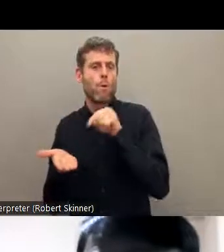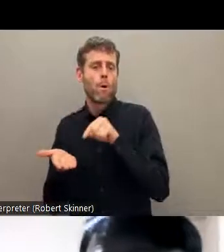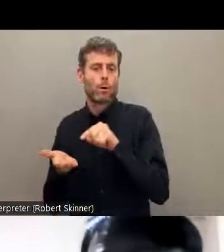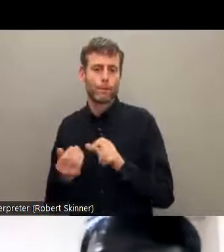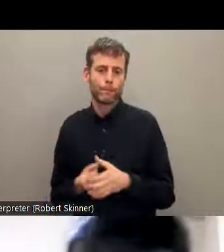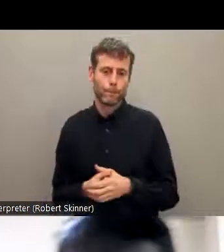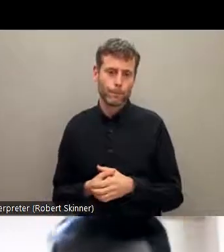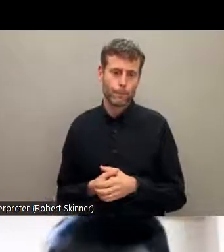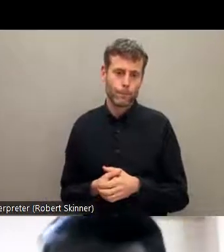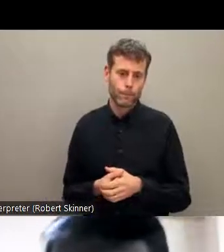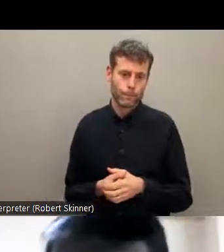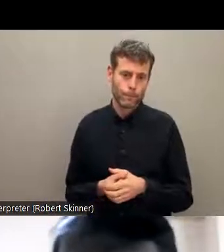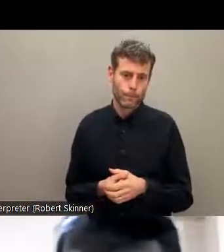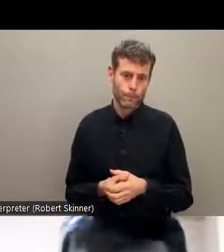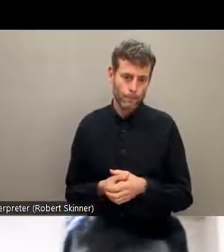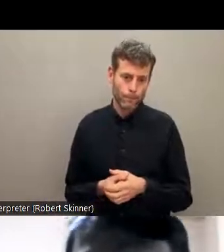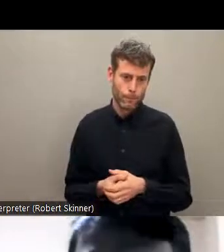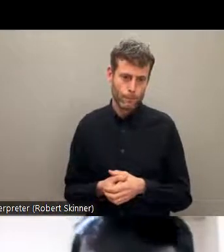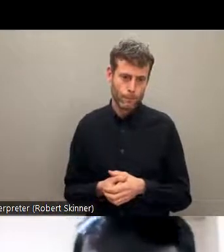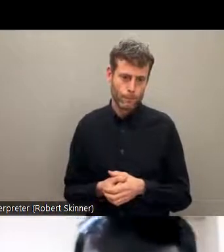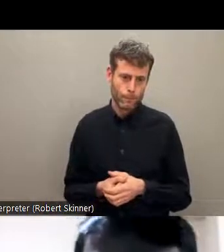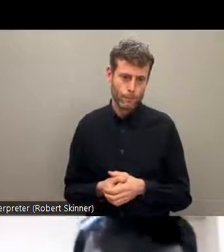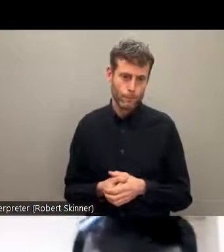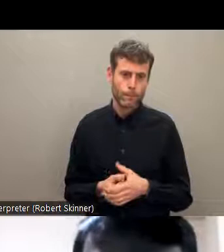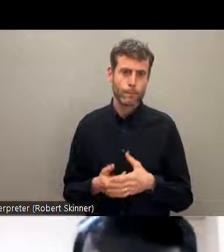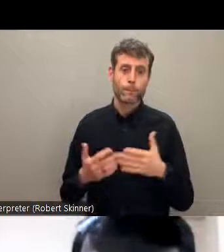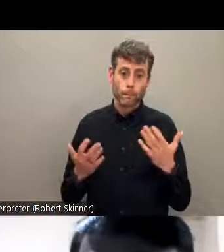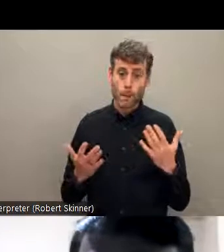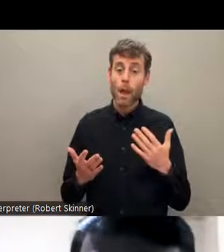are not recognized and even